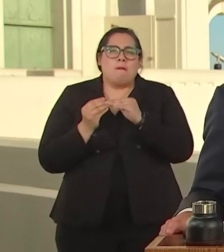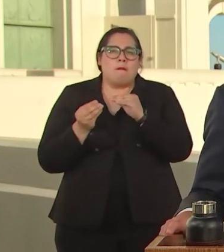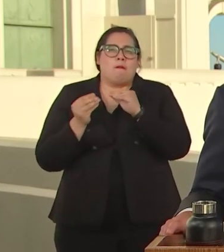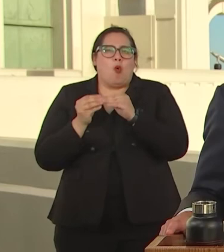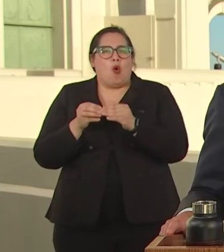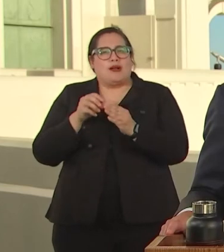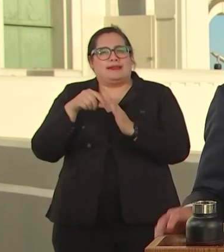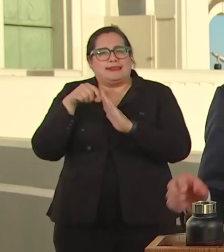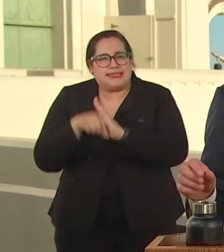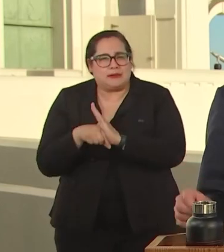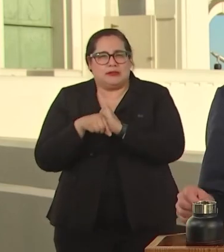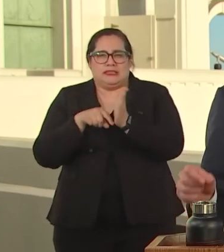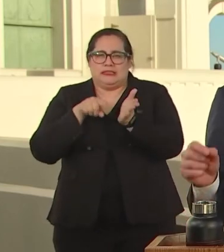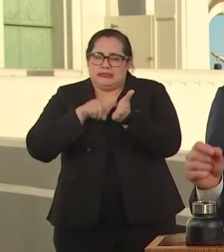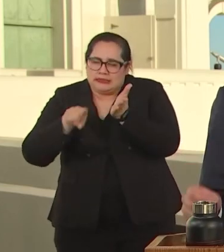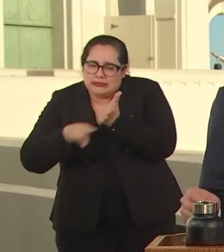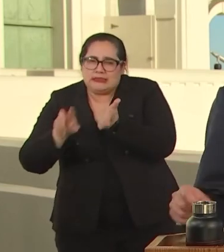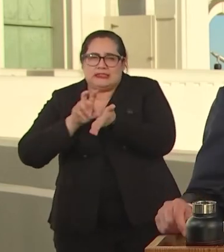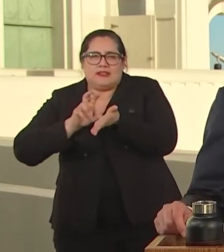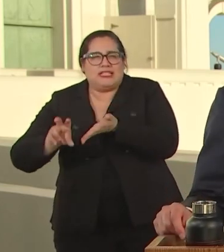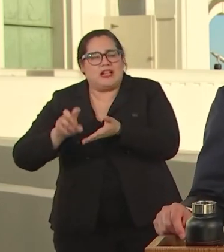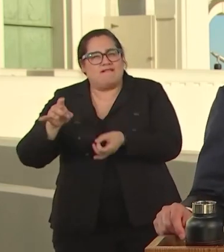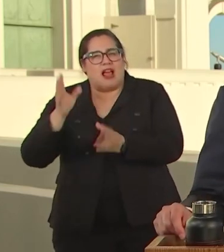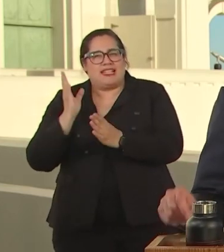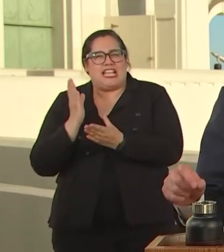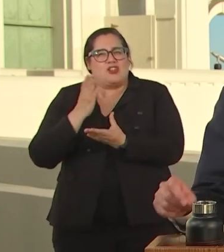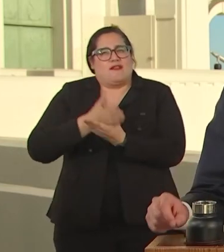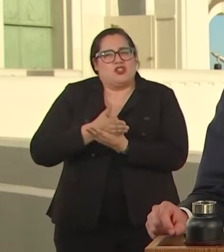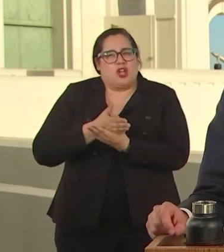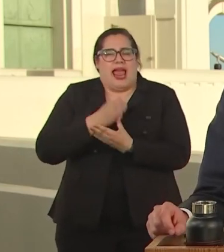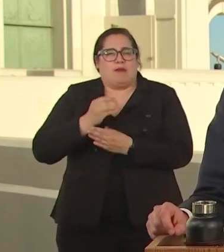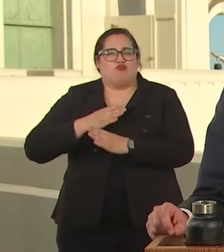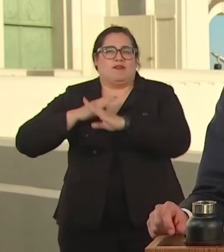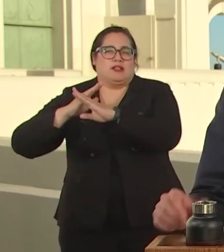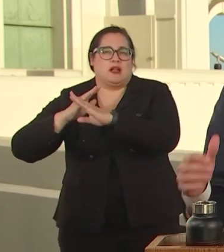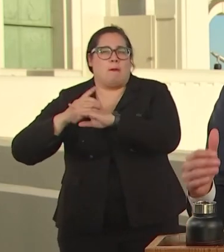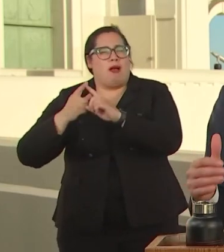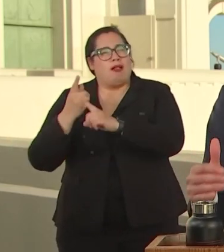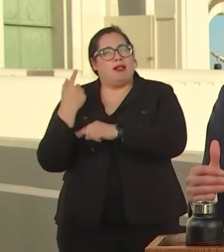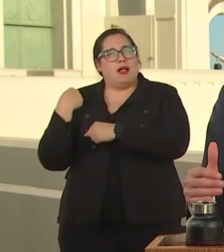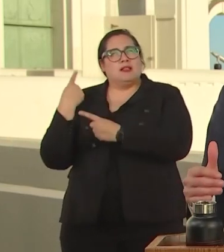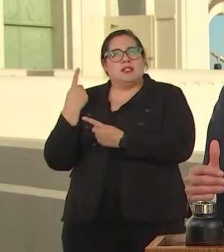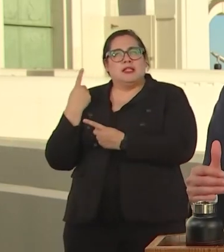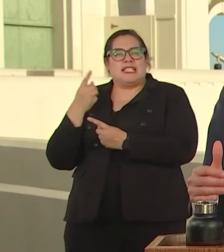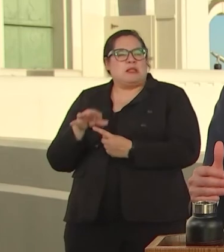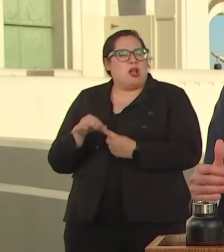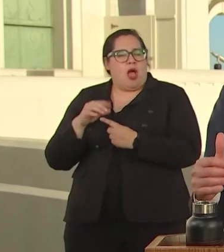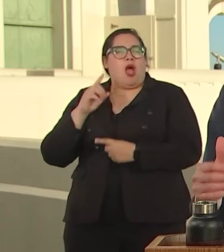OVER THE LAST YAE, ESPECIALLY I HEARD YOUR VOICES, I HEARD YOUR